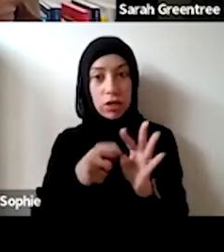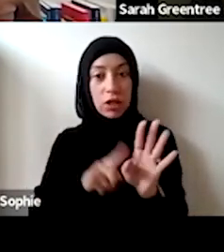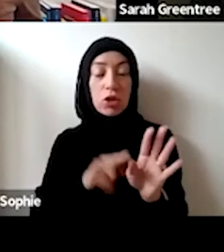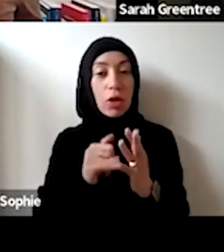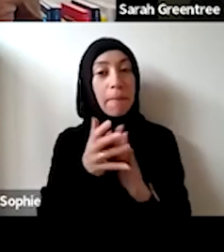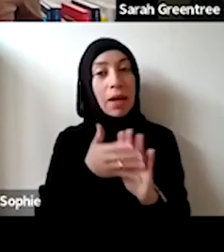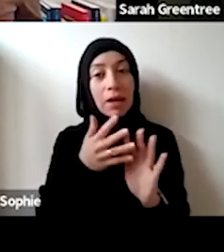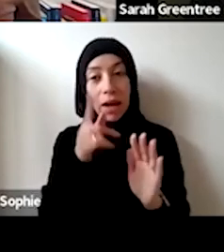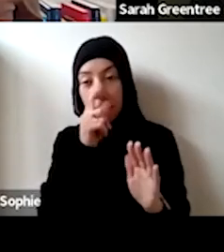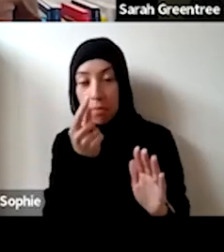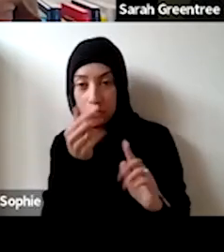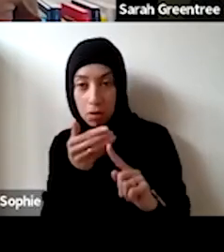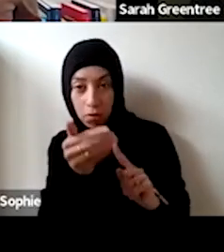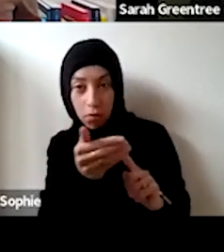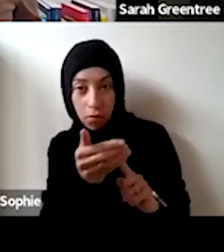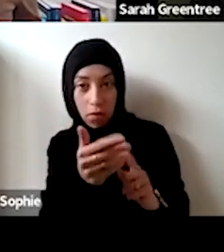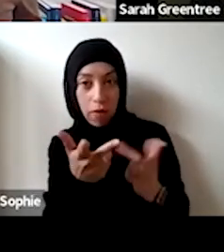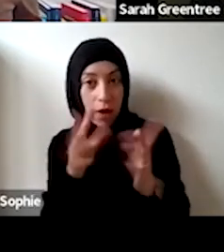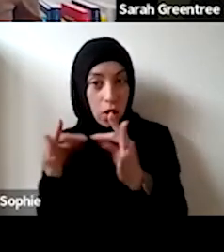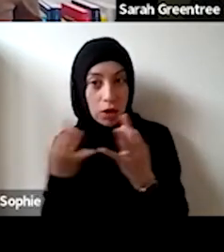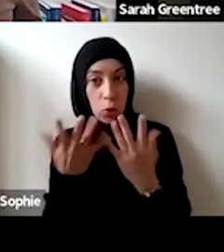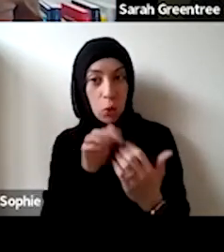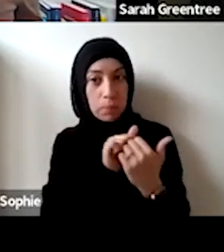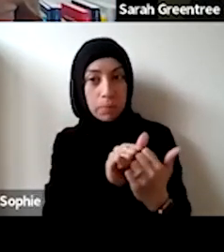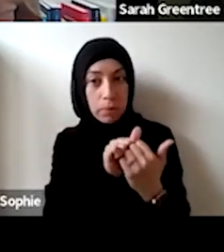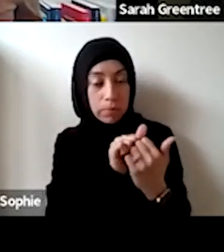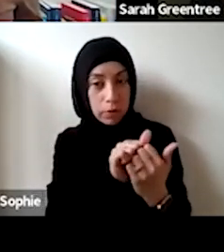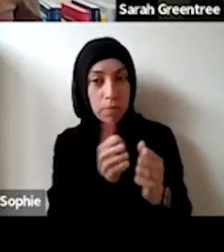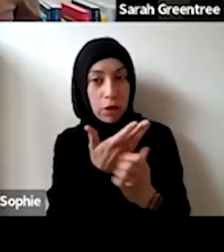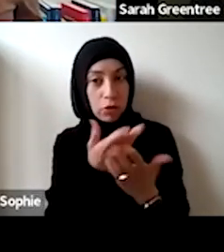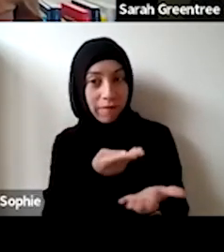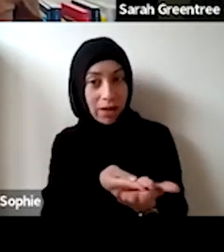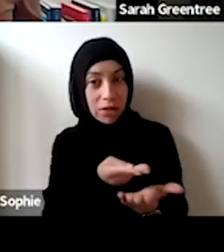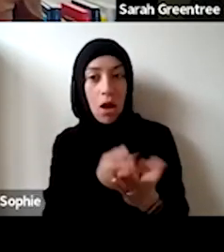for organizations that do work in that space to be funded. there are some discussions around creative industries, this so they could be